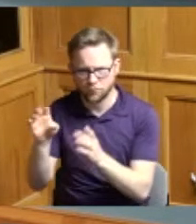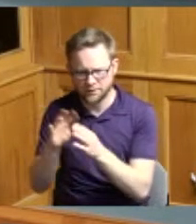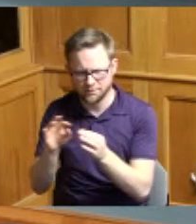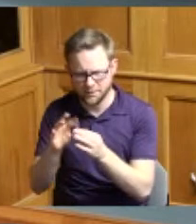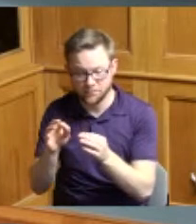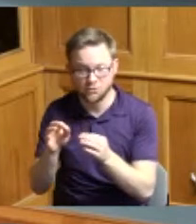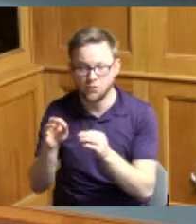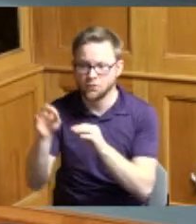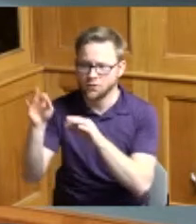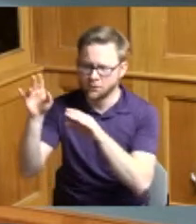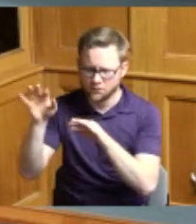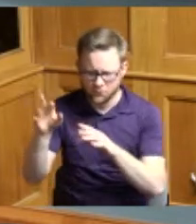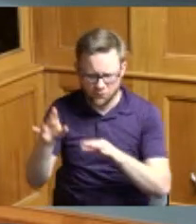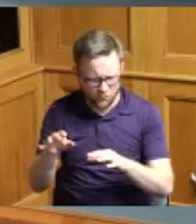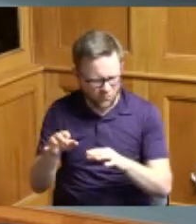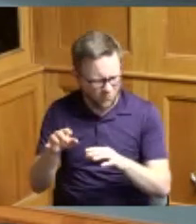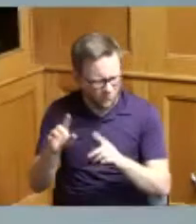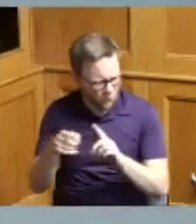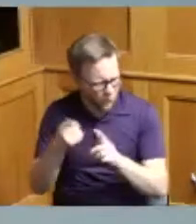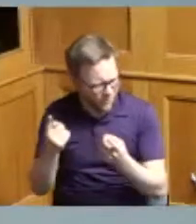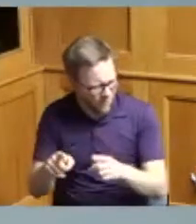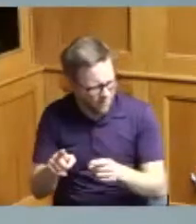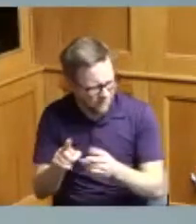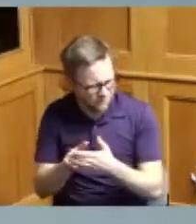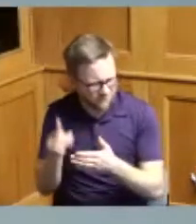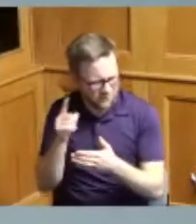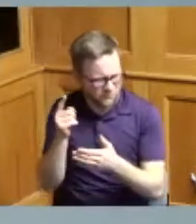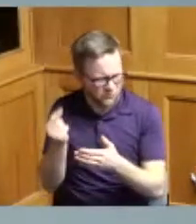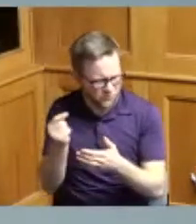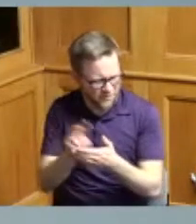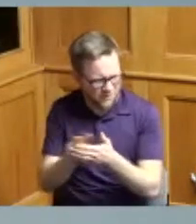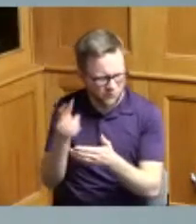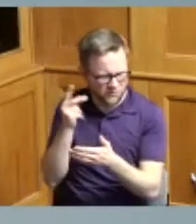runs together so I think it was this past Tuesday or the Tuesday prior to that but I'll defer to